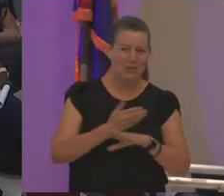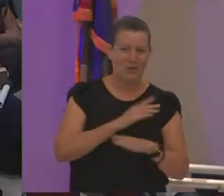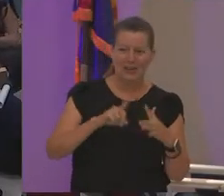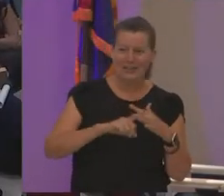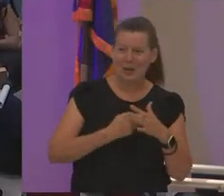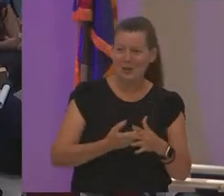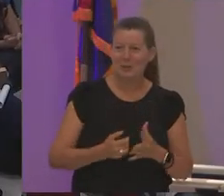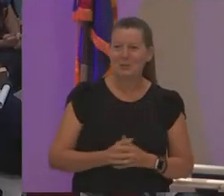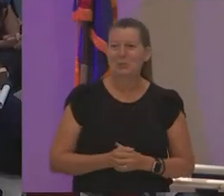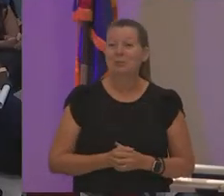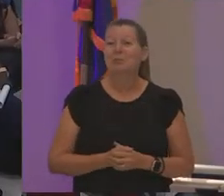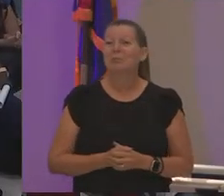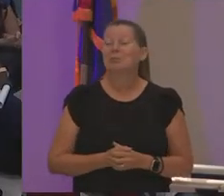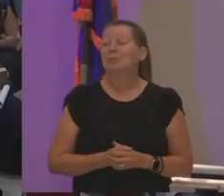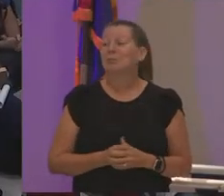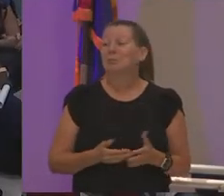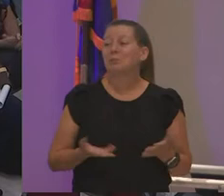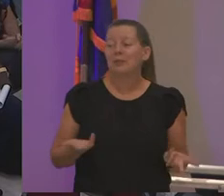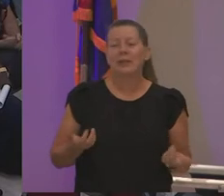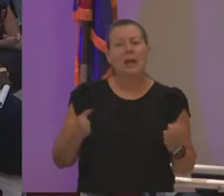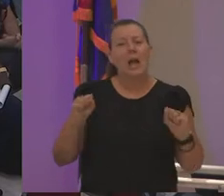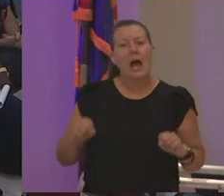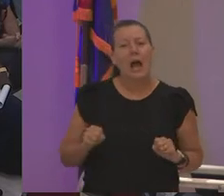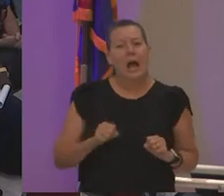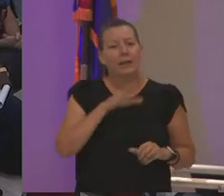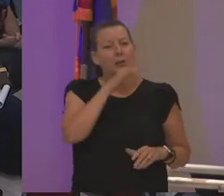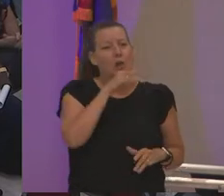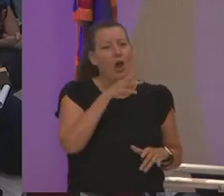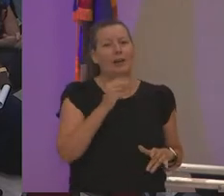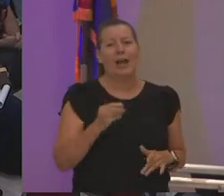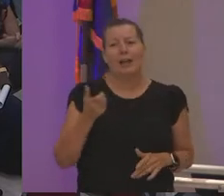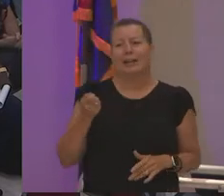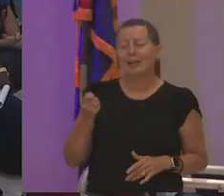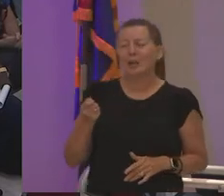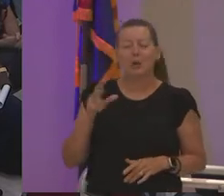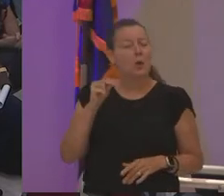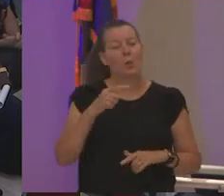i was i said i could do the clicker i can talk and do the clicker and all okay you see i can't